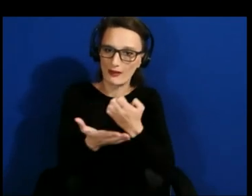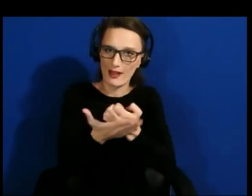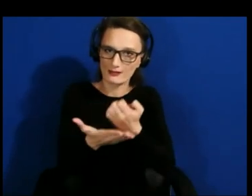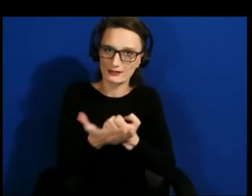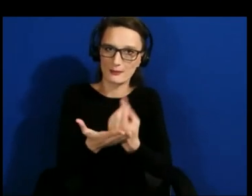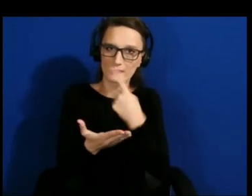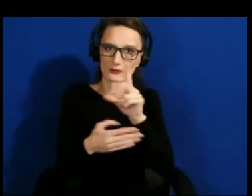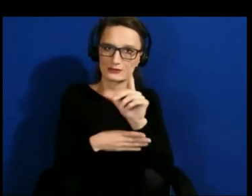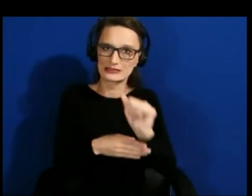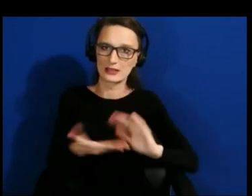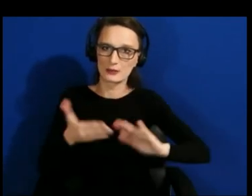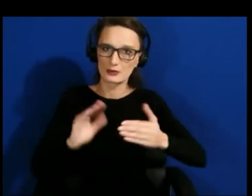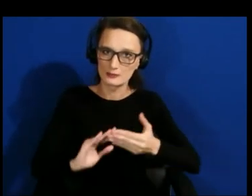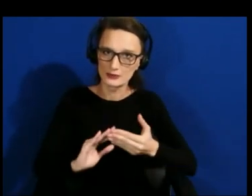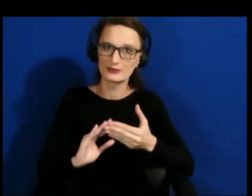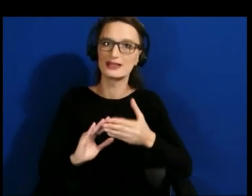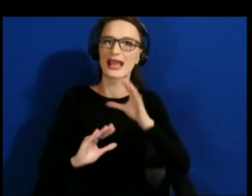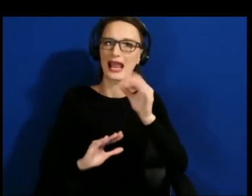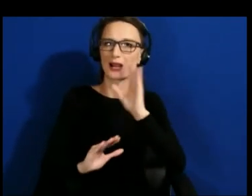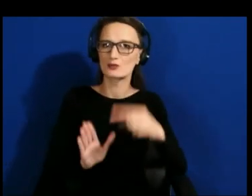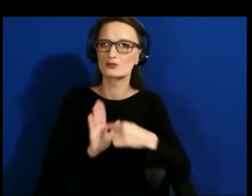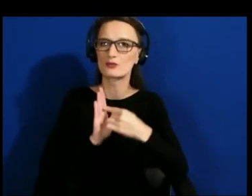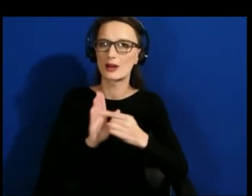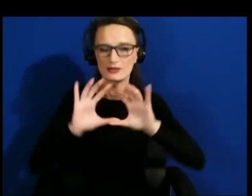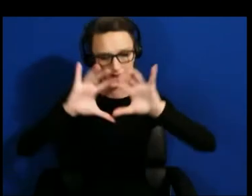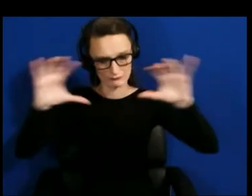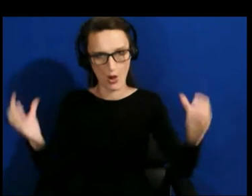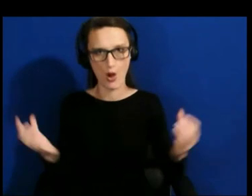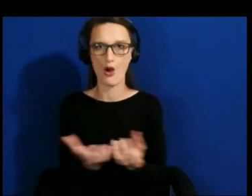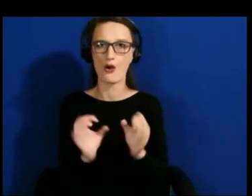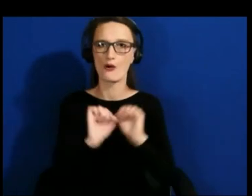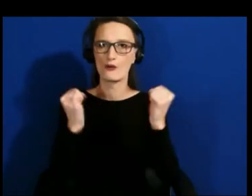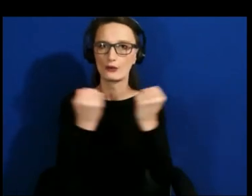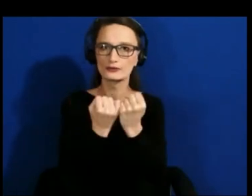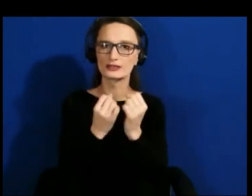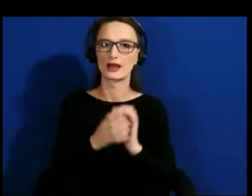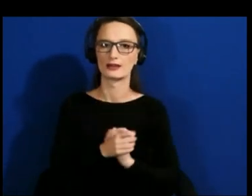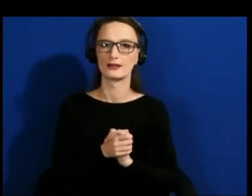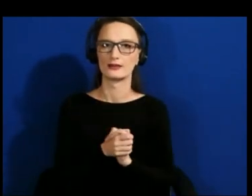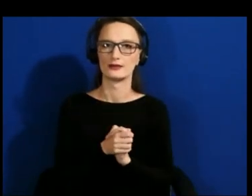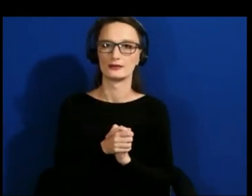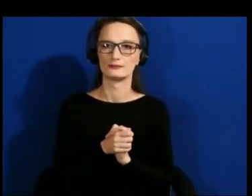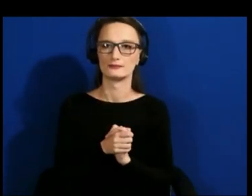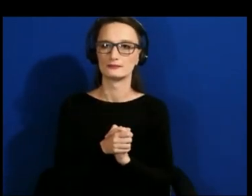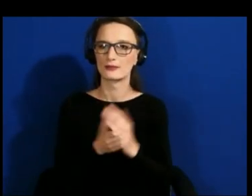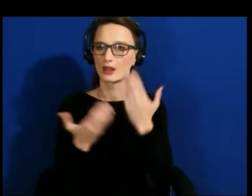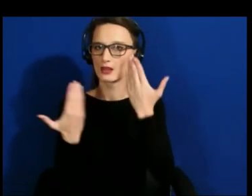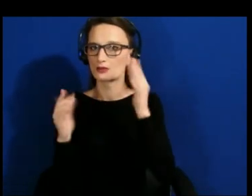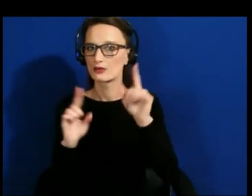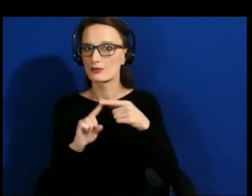whole of society not just the subsets. I don't know how we are for time? Are we all right? Did